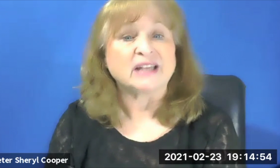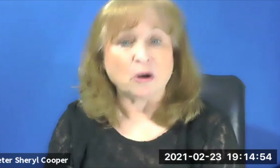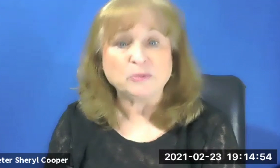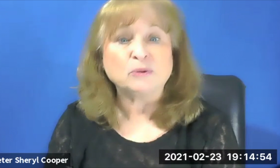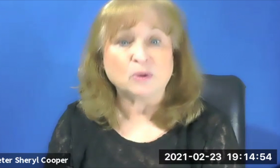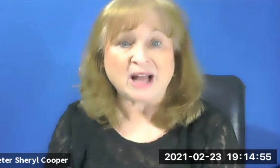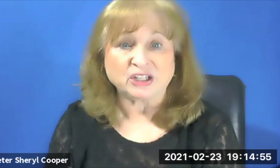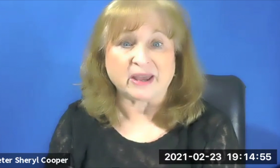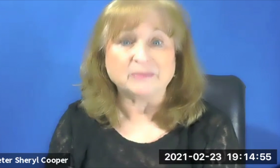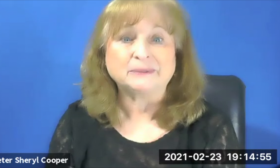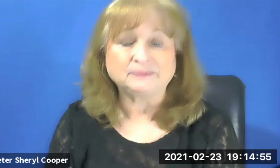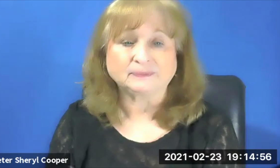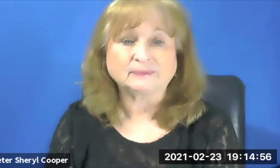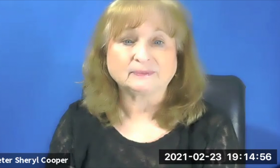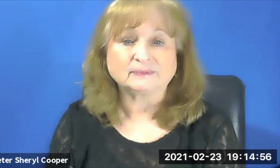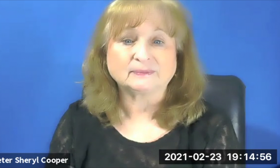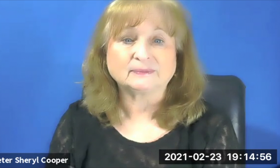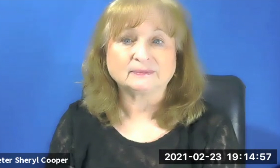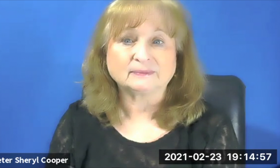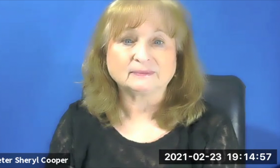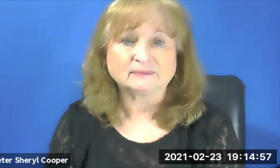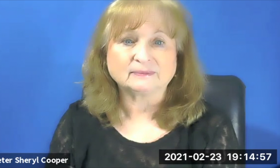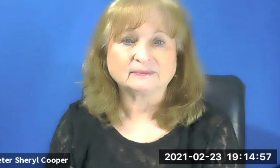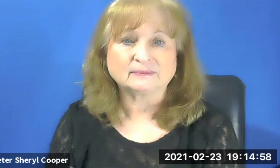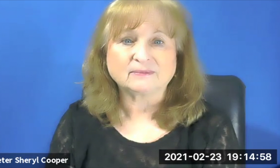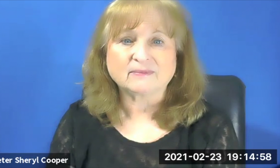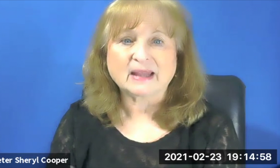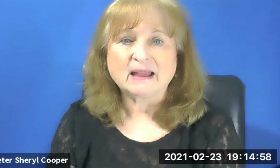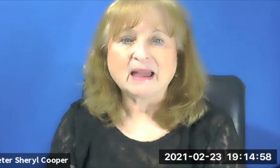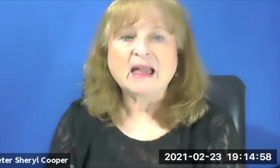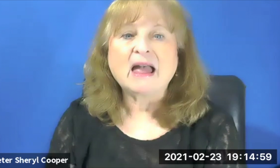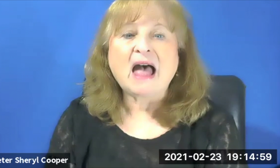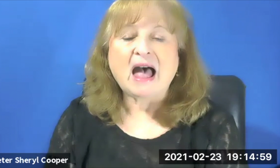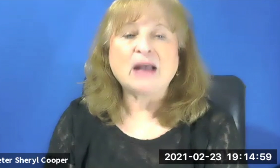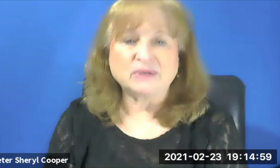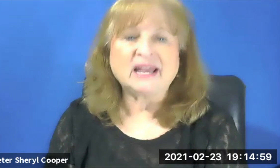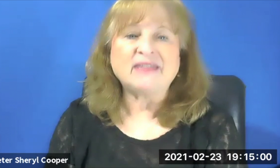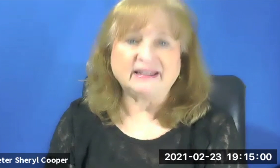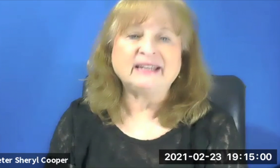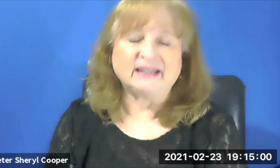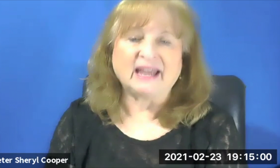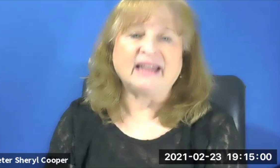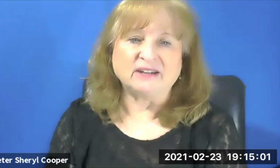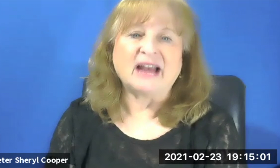I hope you will watch them. I will send that link again later as